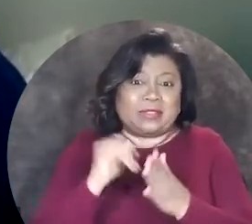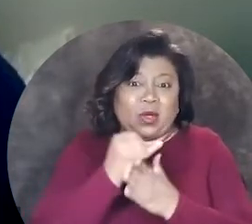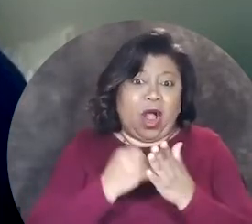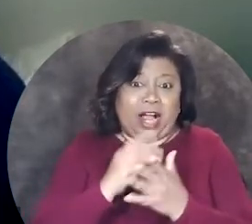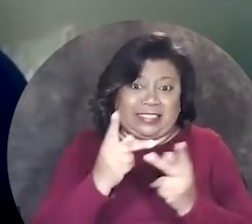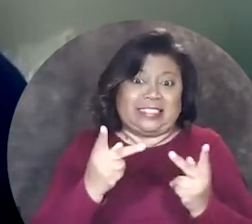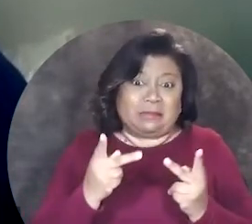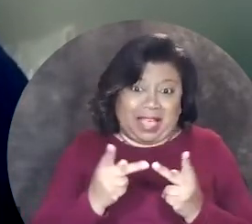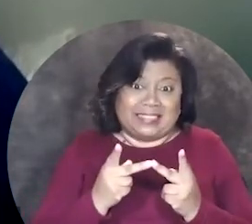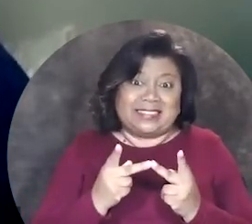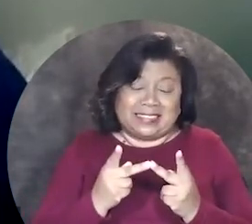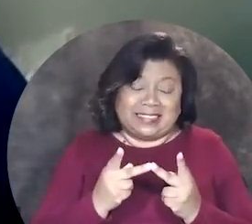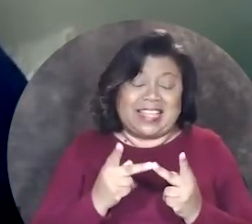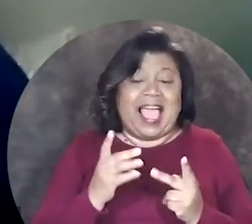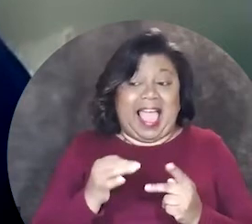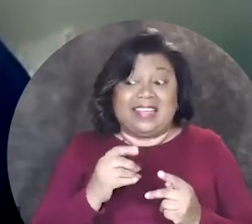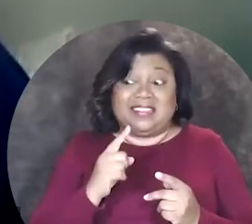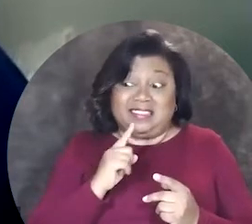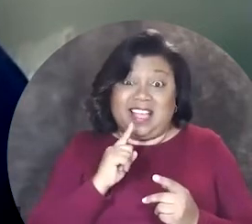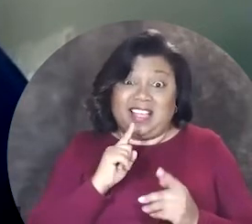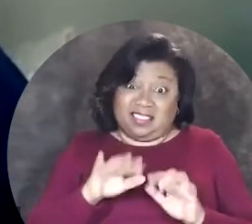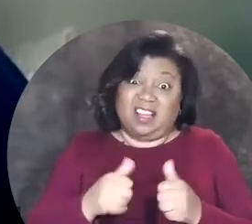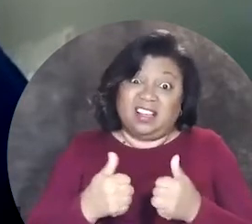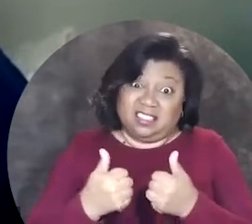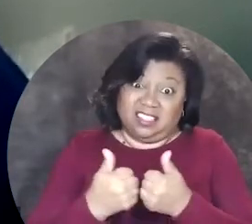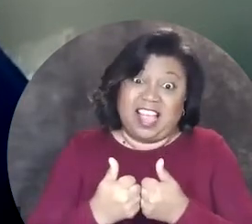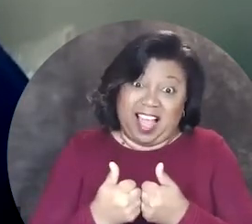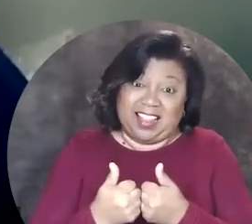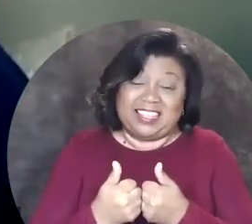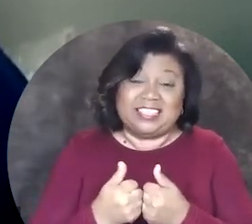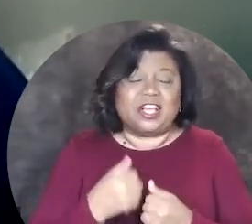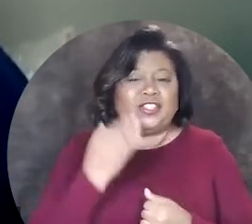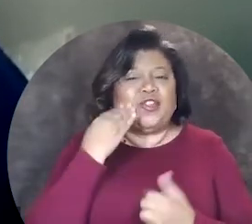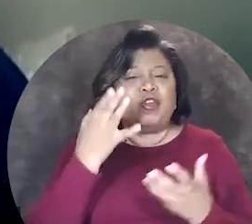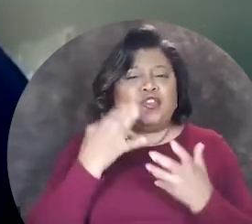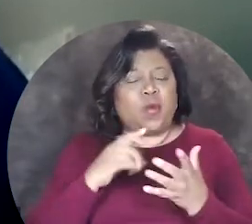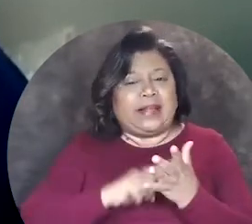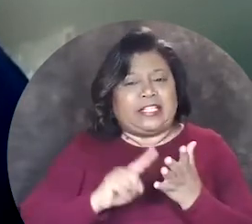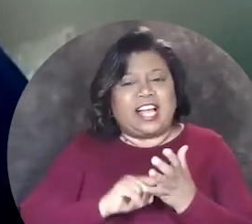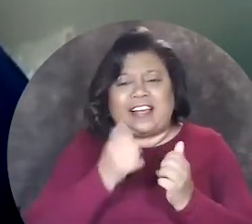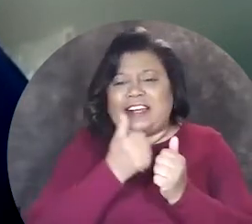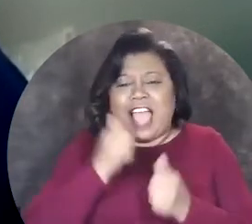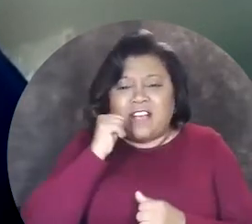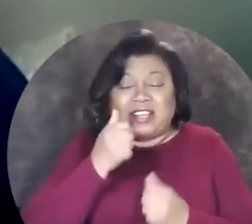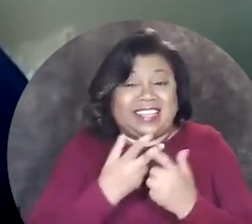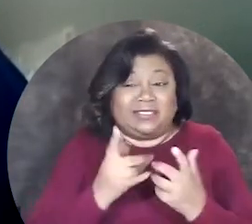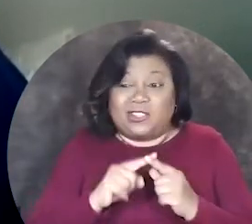accessible art spaces, it is a challenge and you know, you wanna check out everything